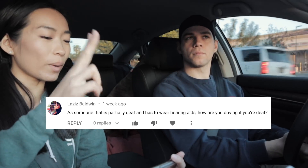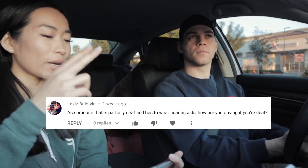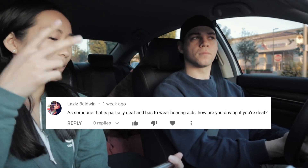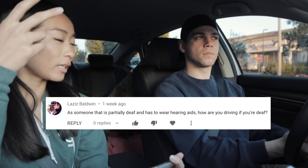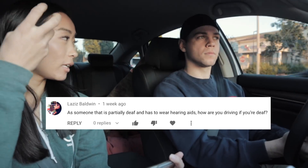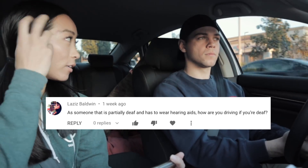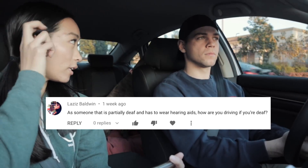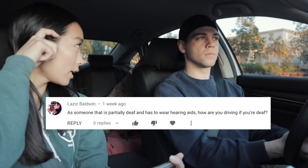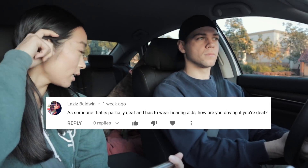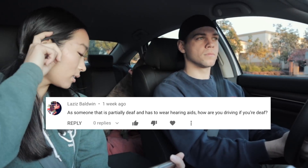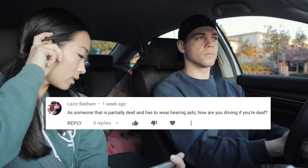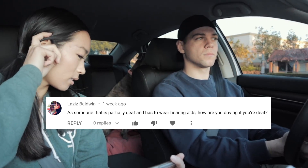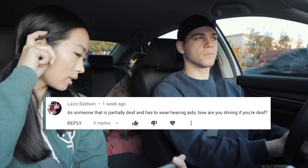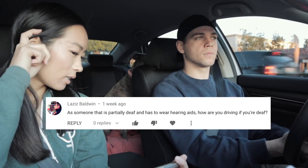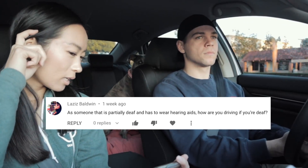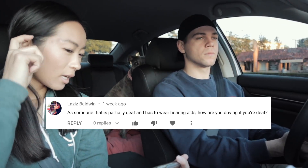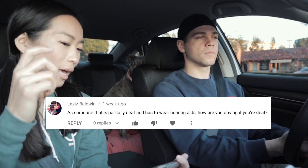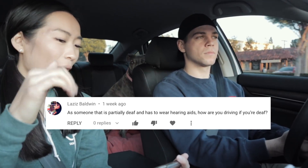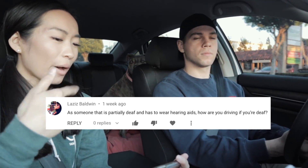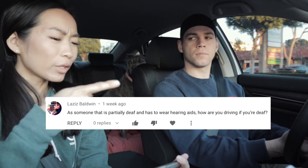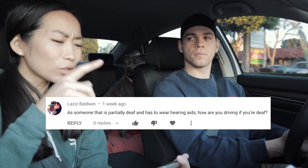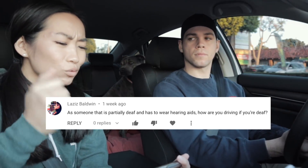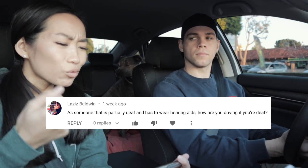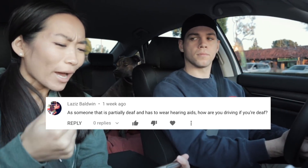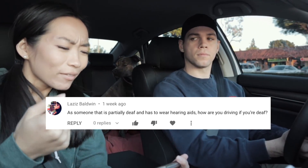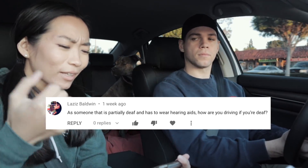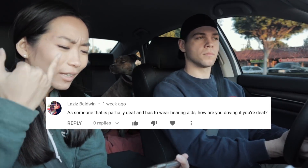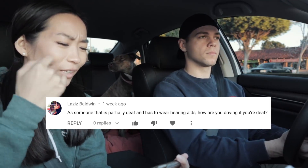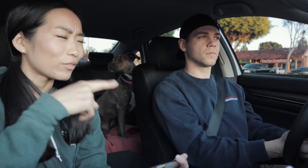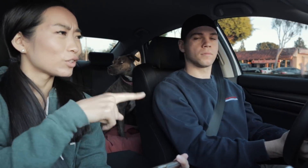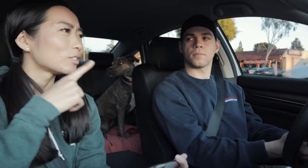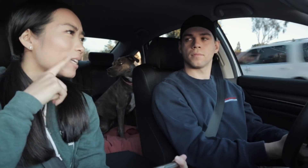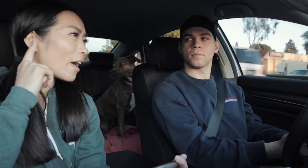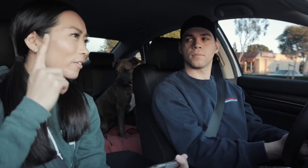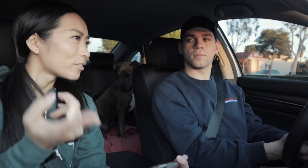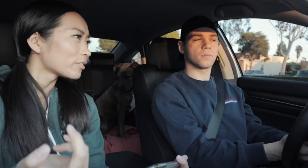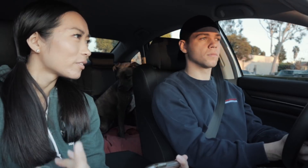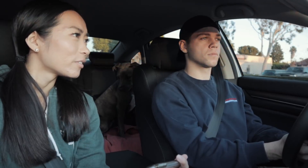wear hearing aids, how are you driving if you're deaf?